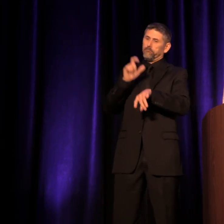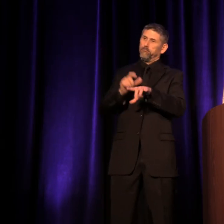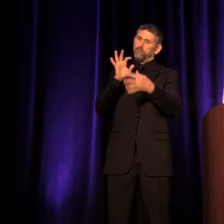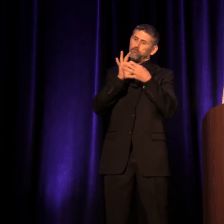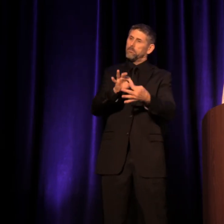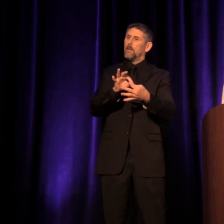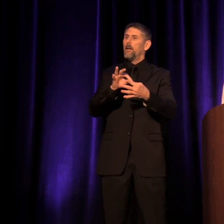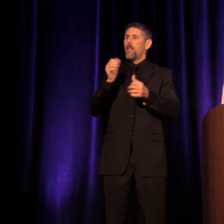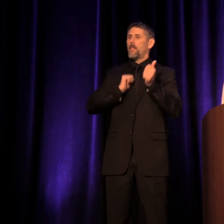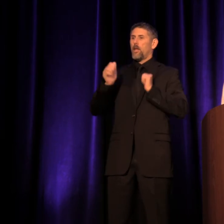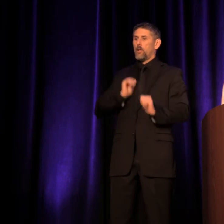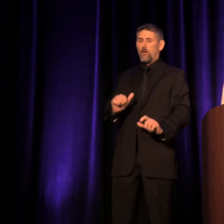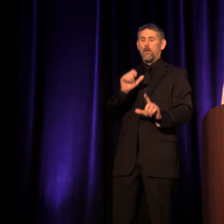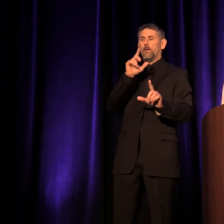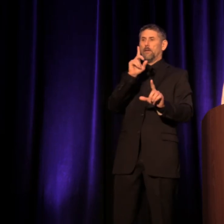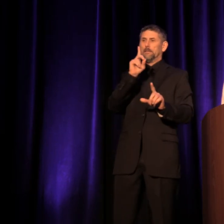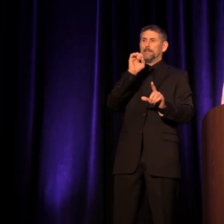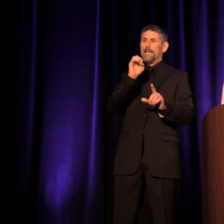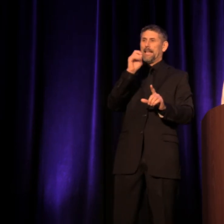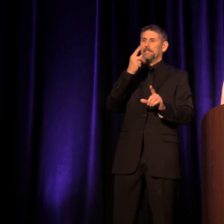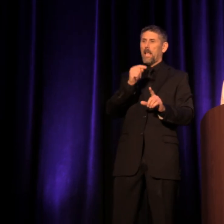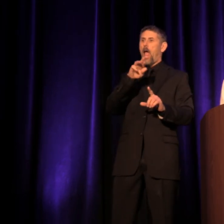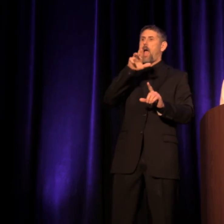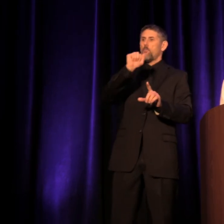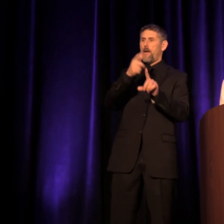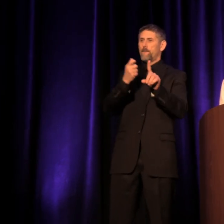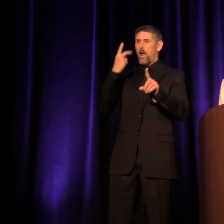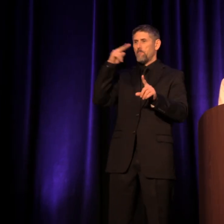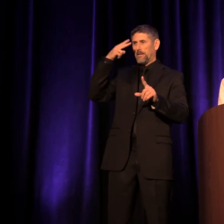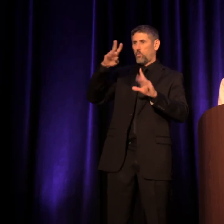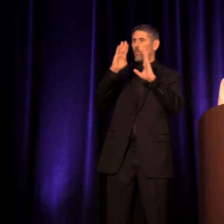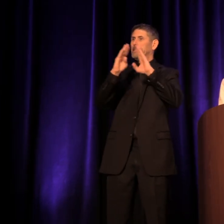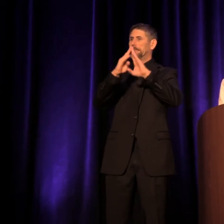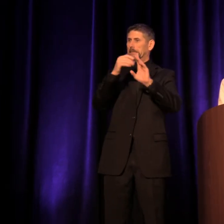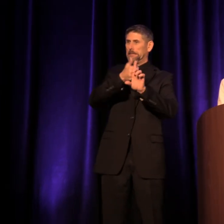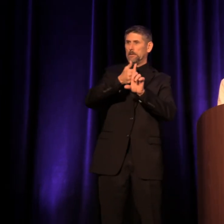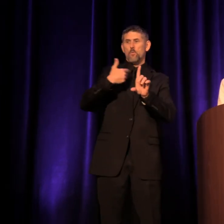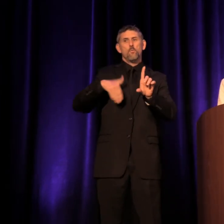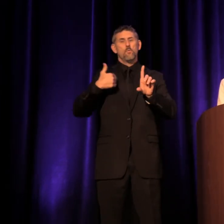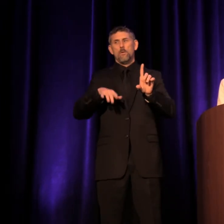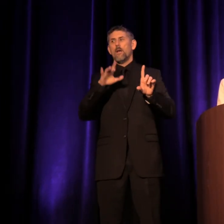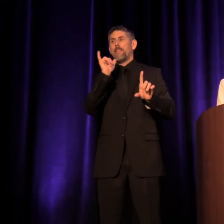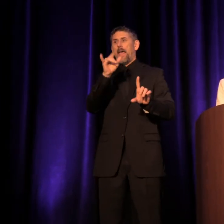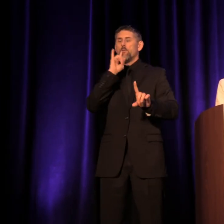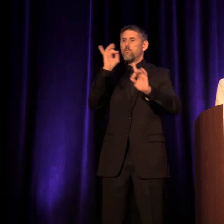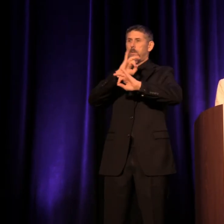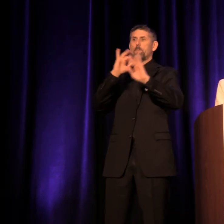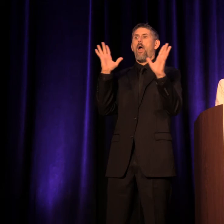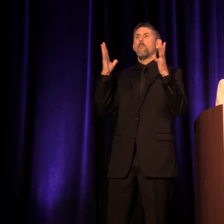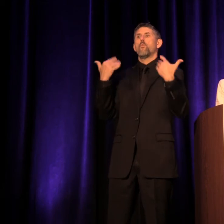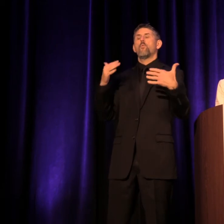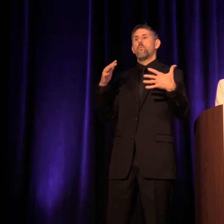by Teatro Línea de Sombra from Mexico City. And, by the way, it is a remarkable, moving performance,